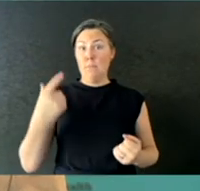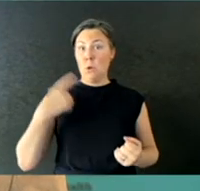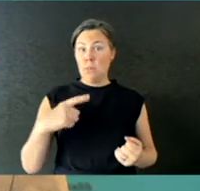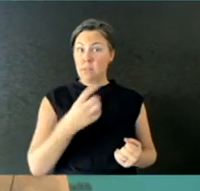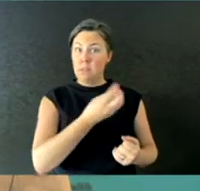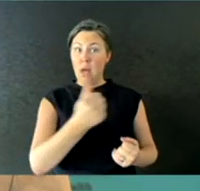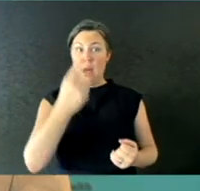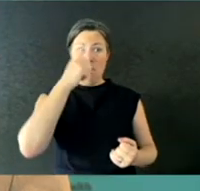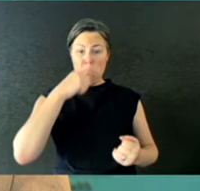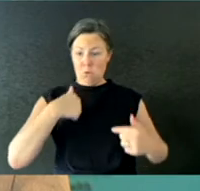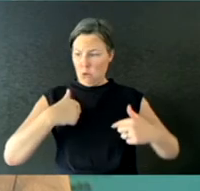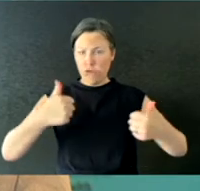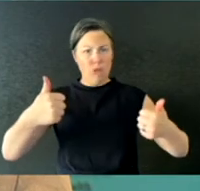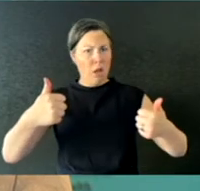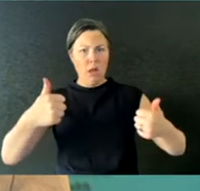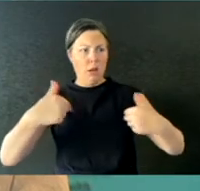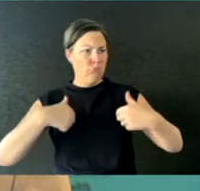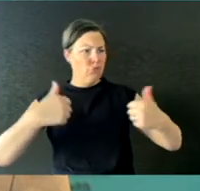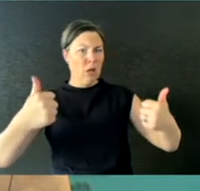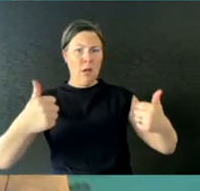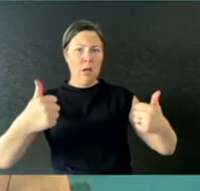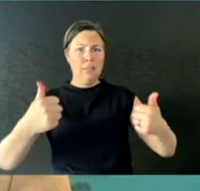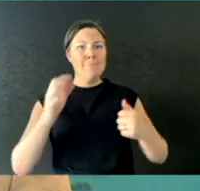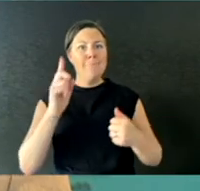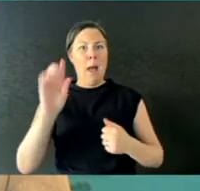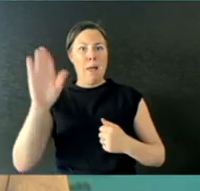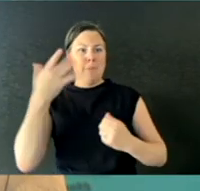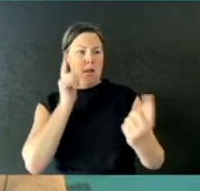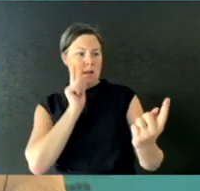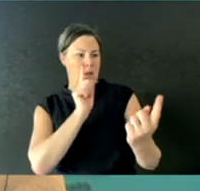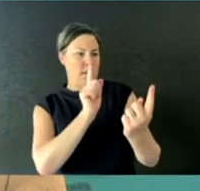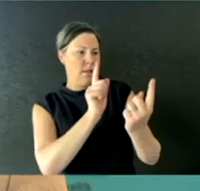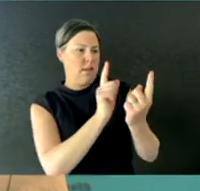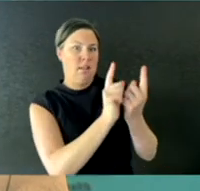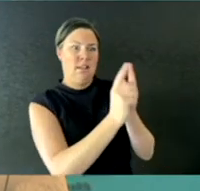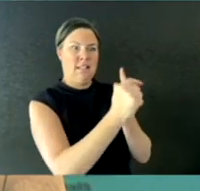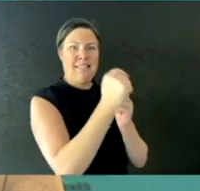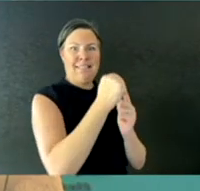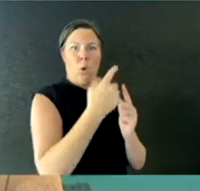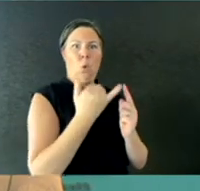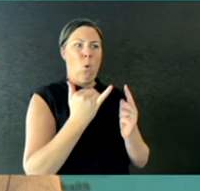at all but have been designated as close contacts of people with COVID-19 are encouraged to